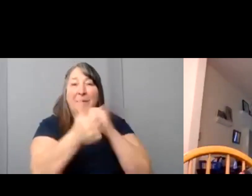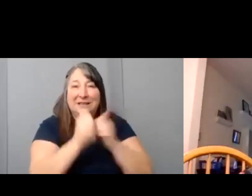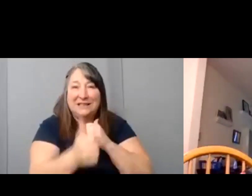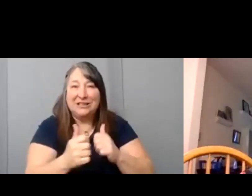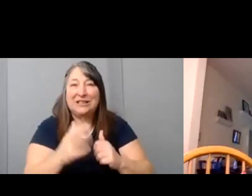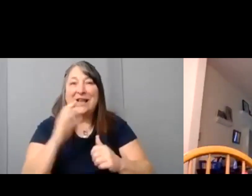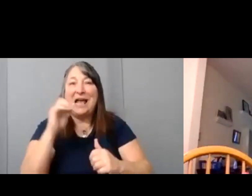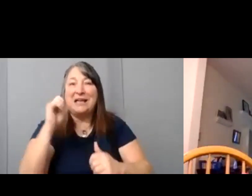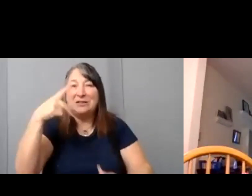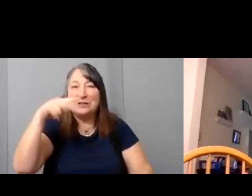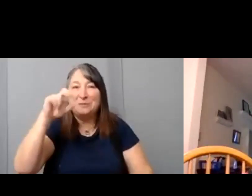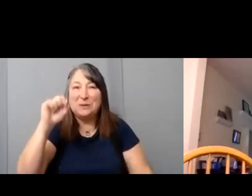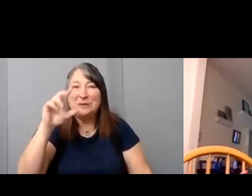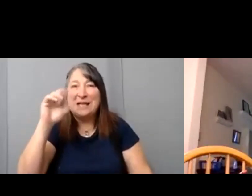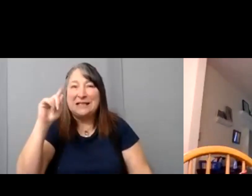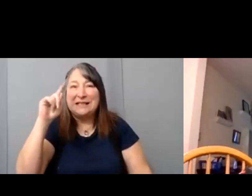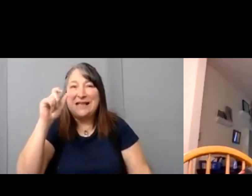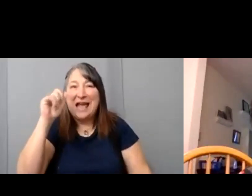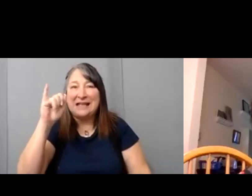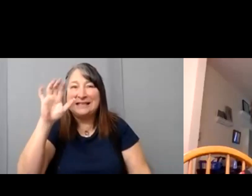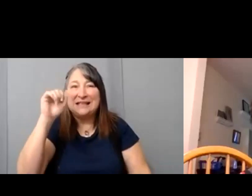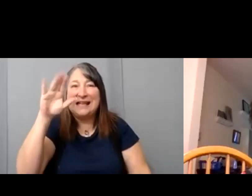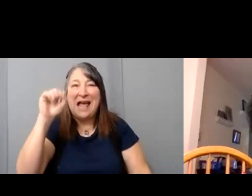Throughout New York City, which is super cool.